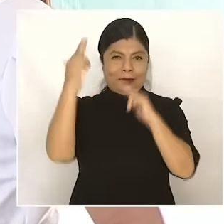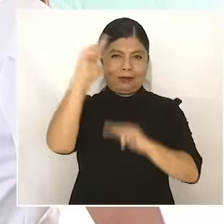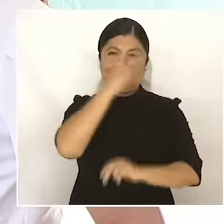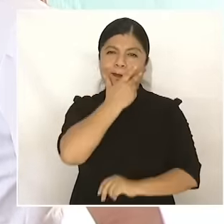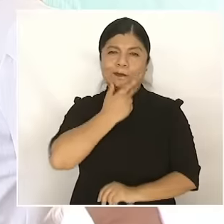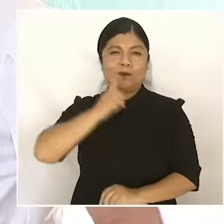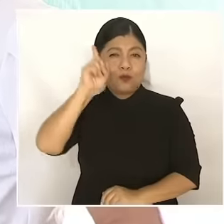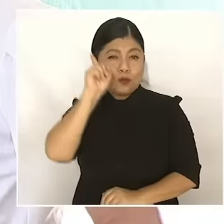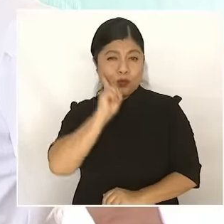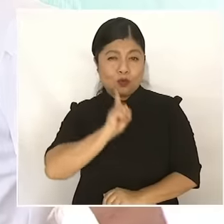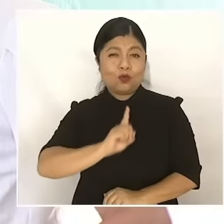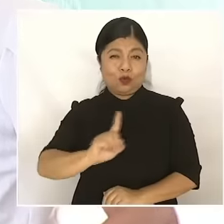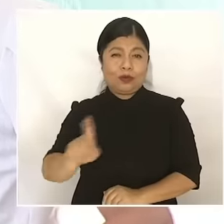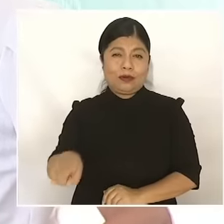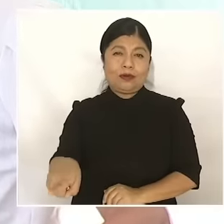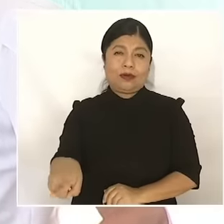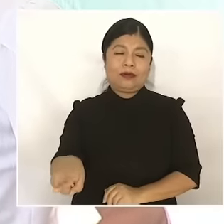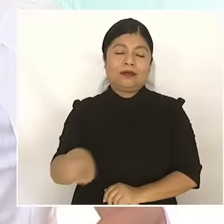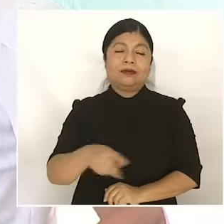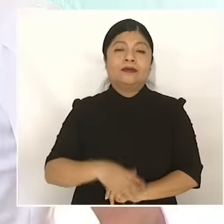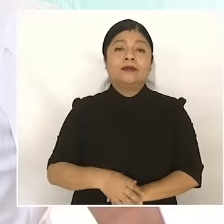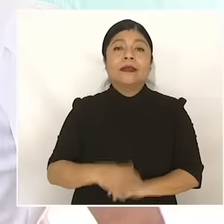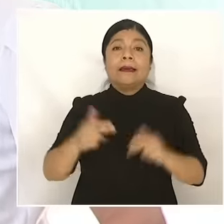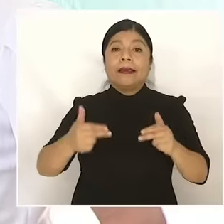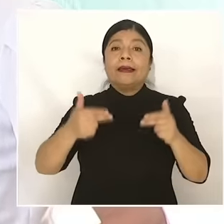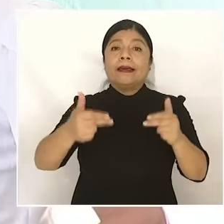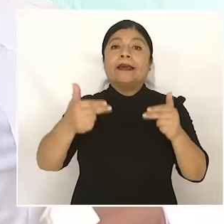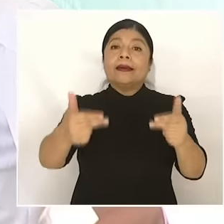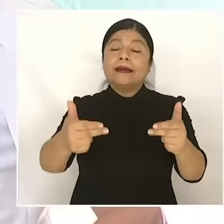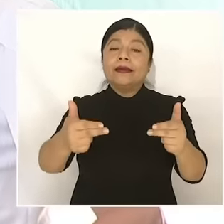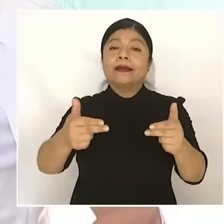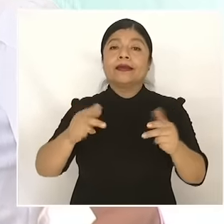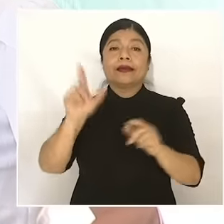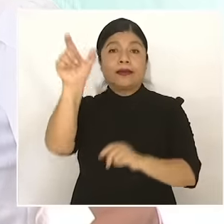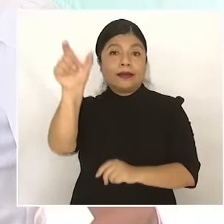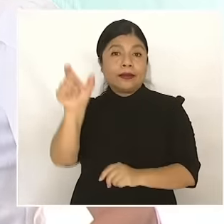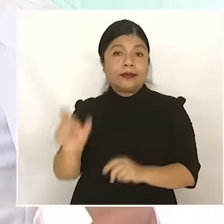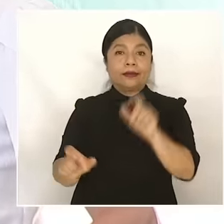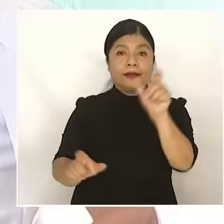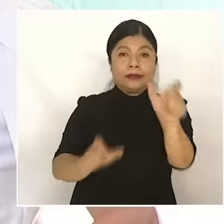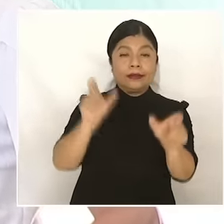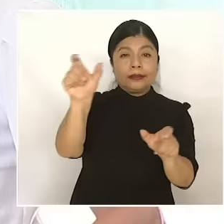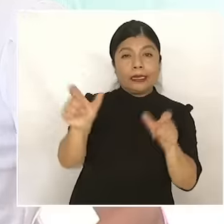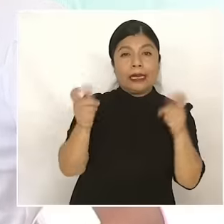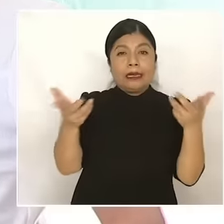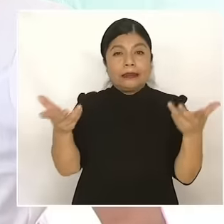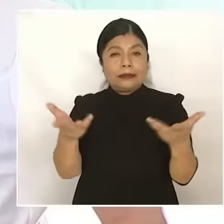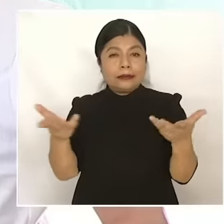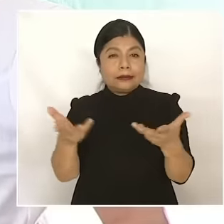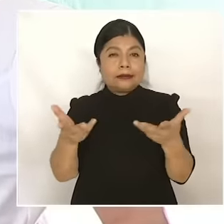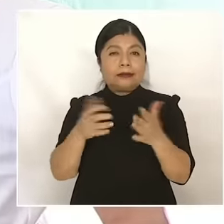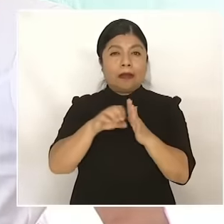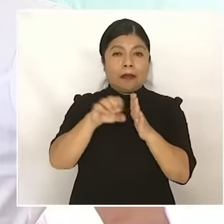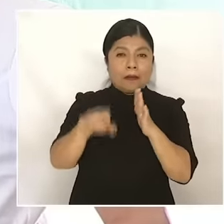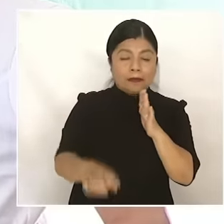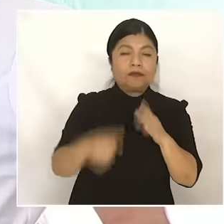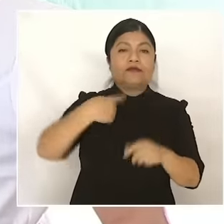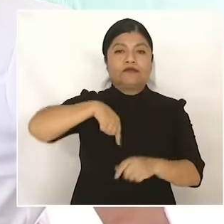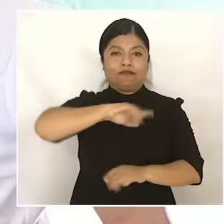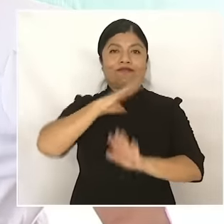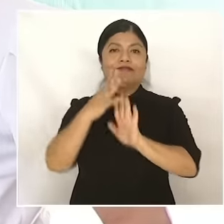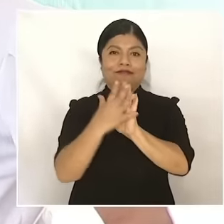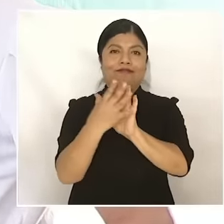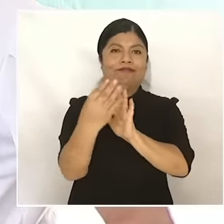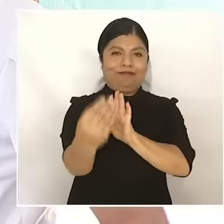three maximum principles that are part of this humanism, the first that you know is